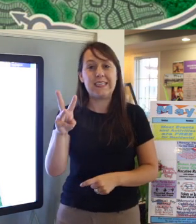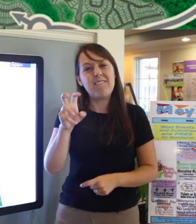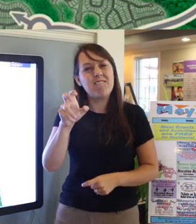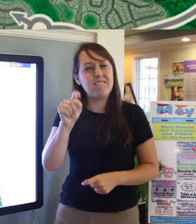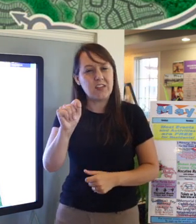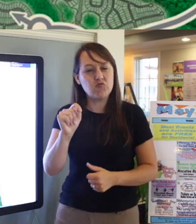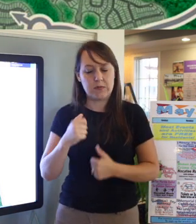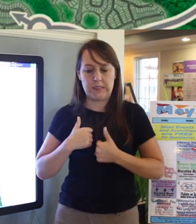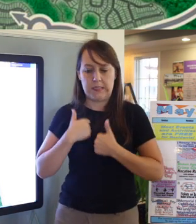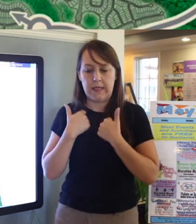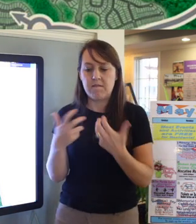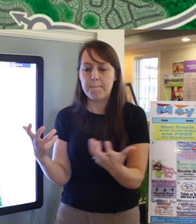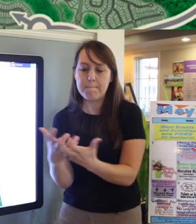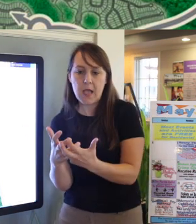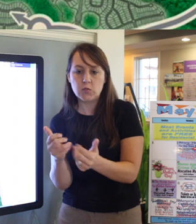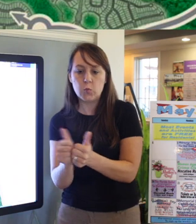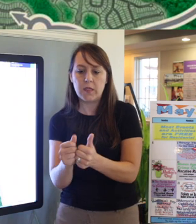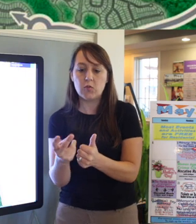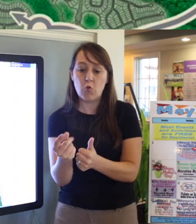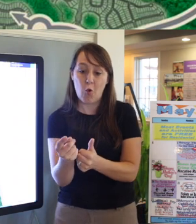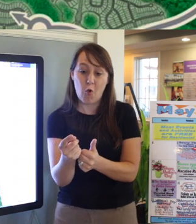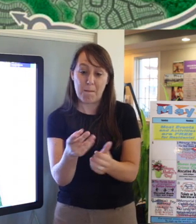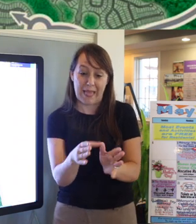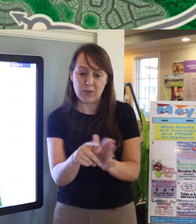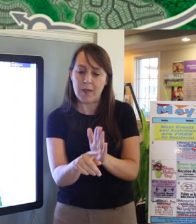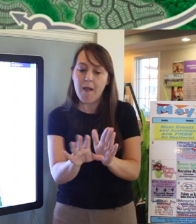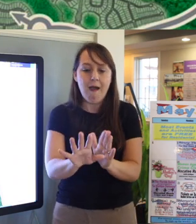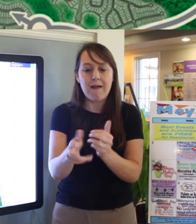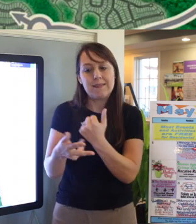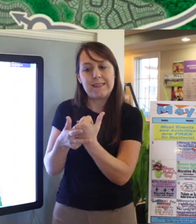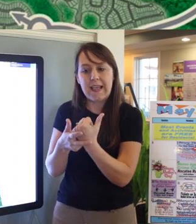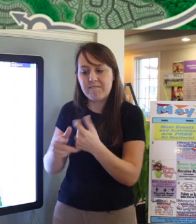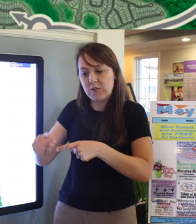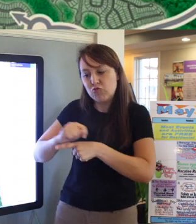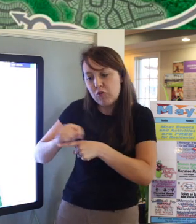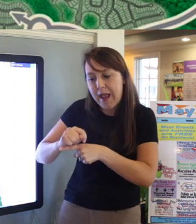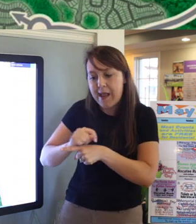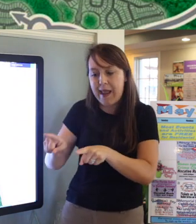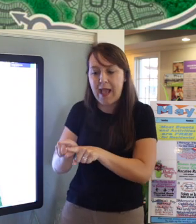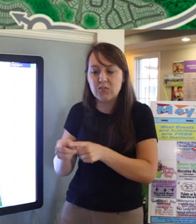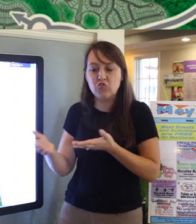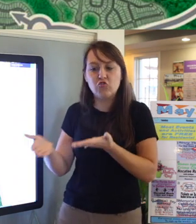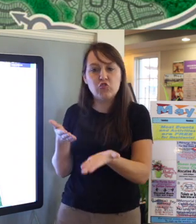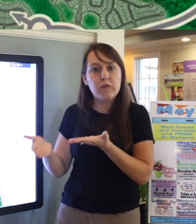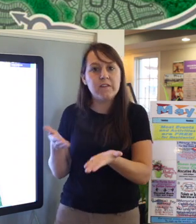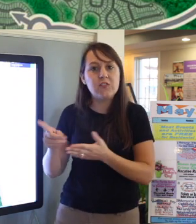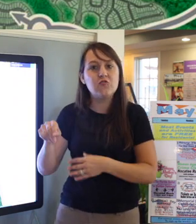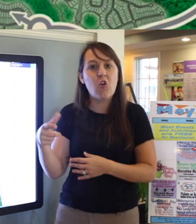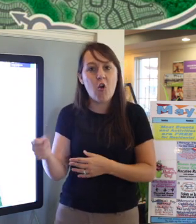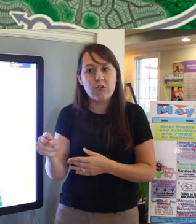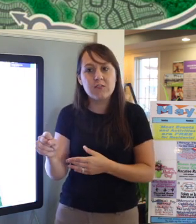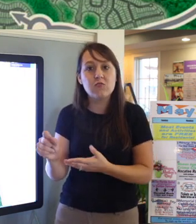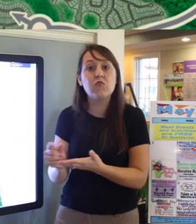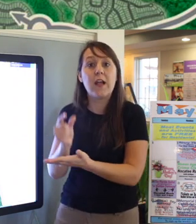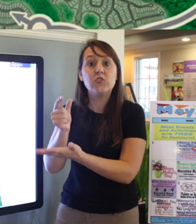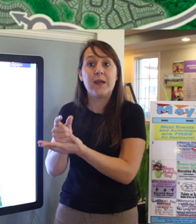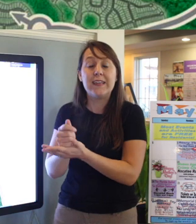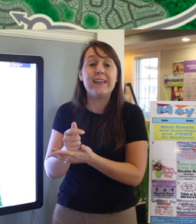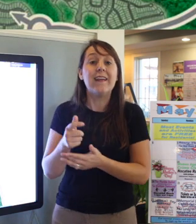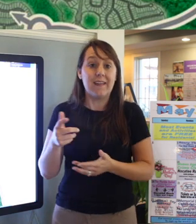They match them with dogs that were going to be euthanized and they train as service dogs for one year and then they graduate and move out in 16 more move-in